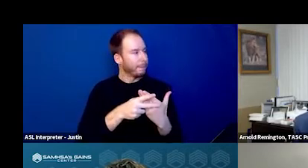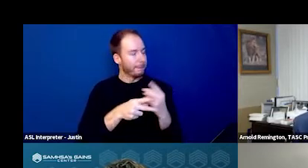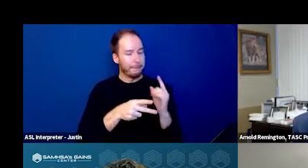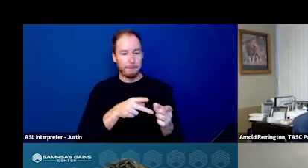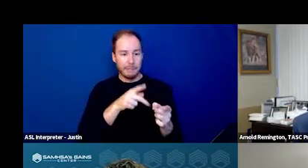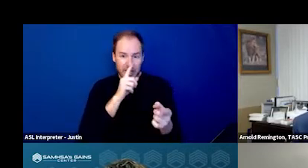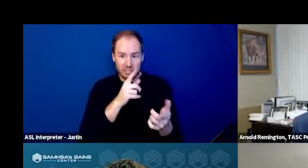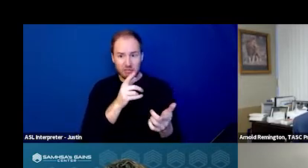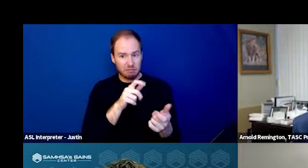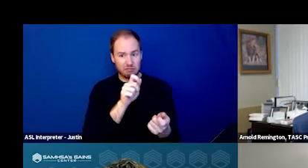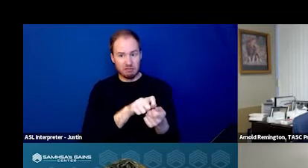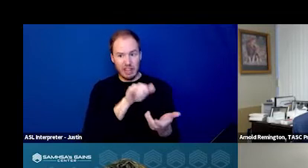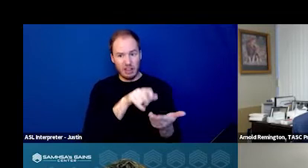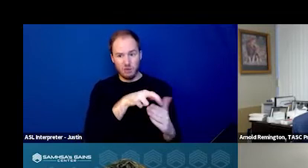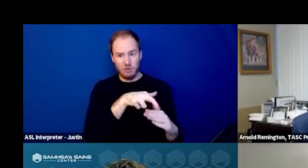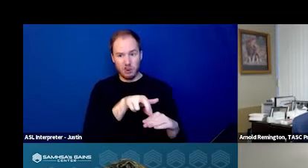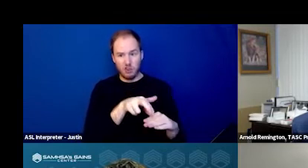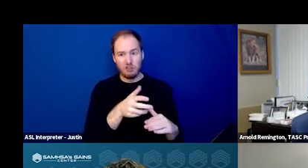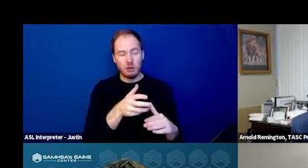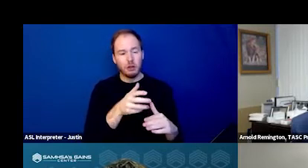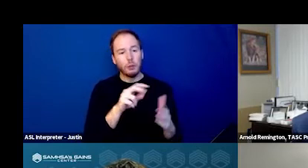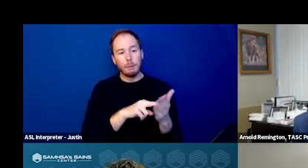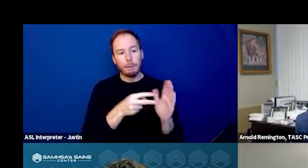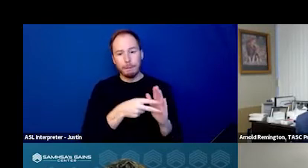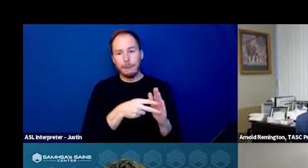It's so from the TASC perspective,